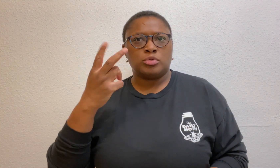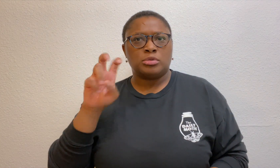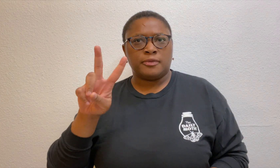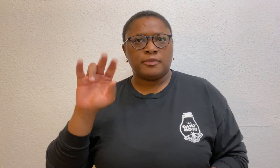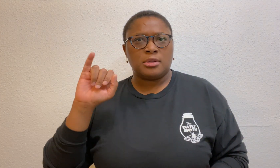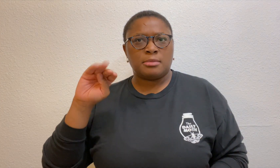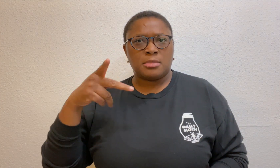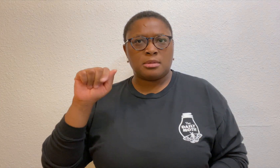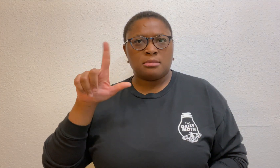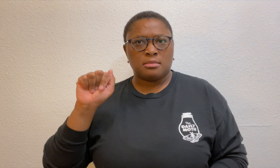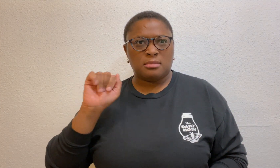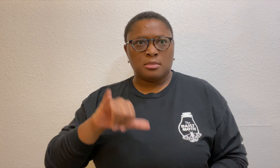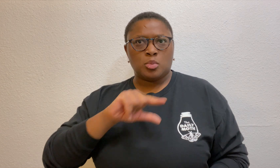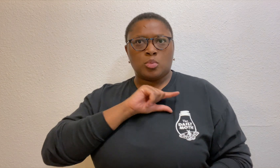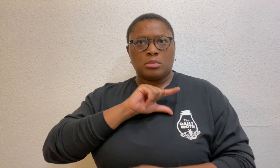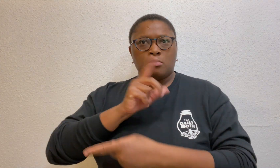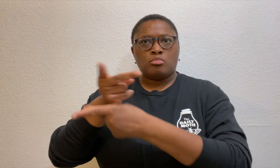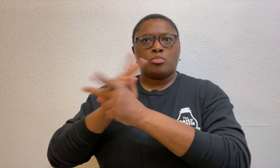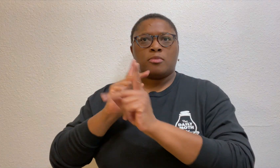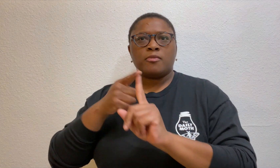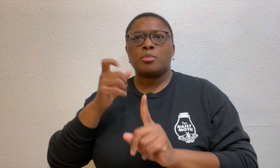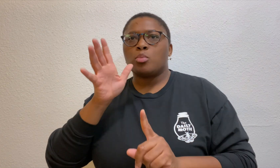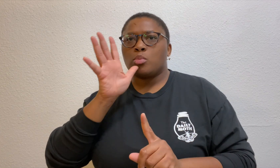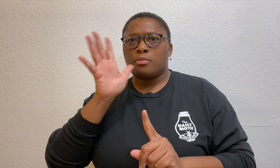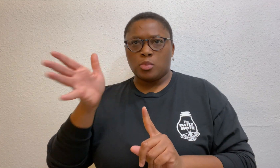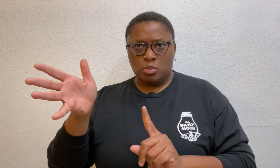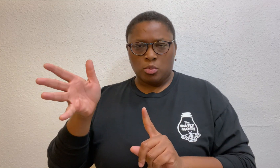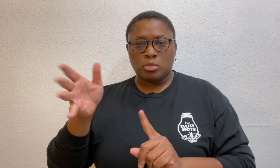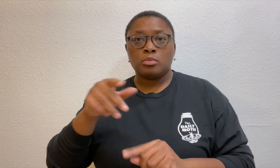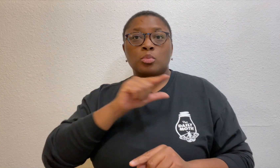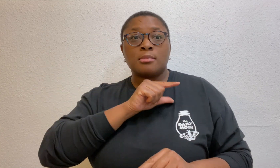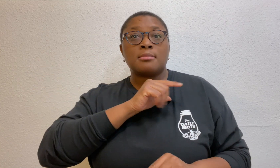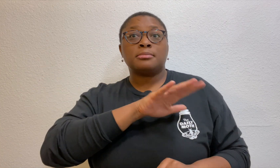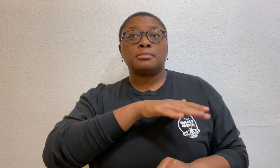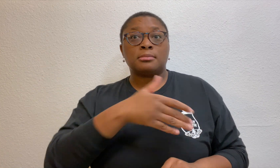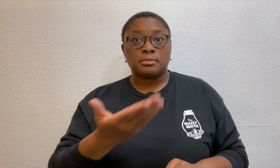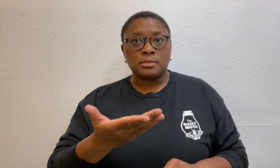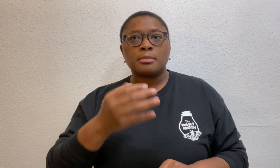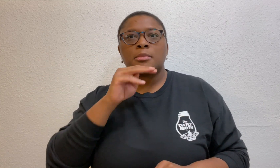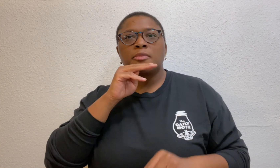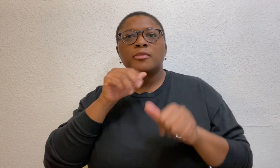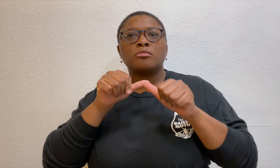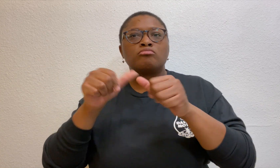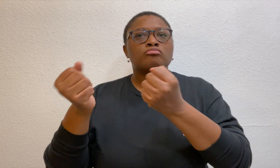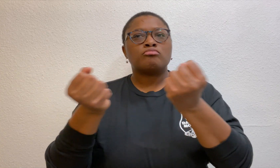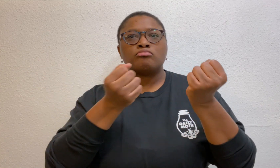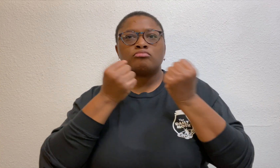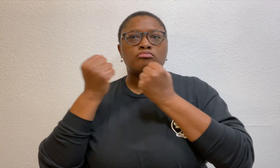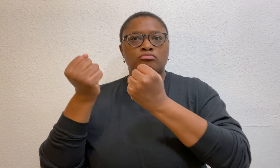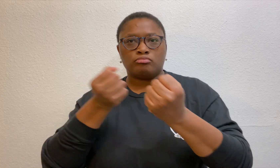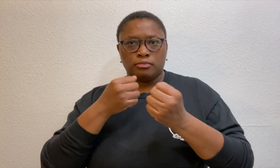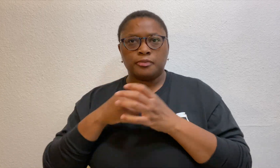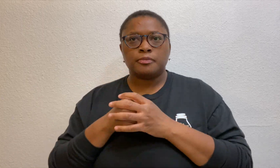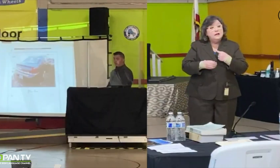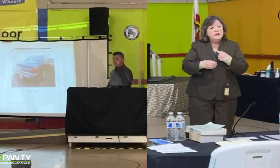Chevrolet Impala that Grant borrowed from her grandmother. After Grant died, Mavrick drove in the car.